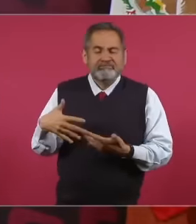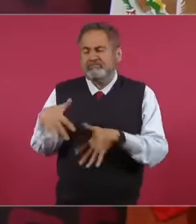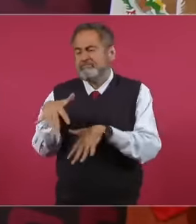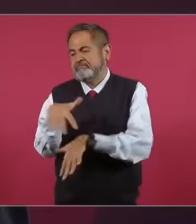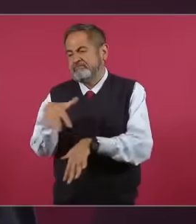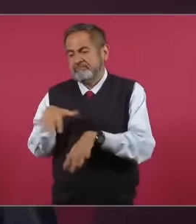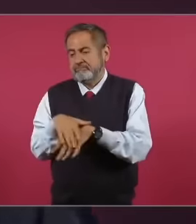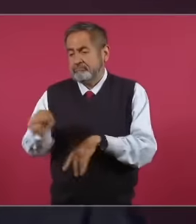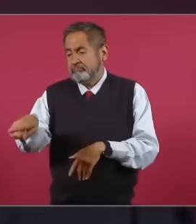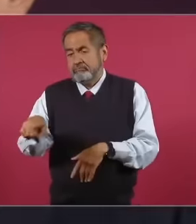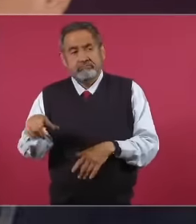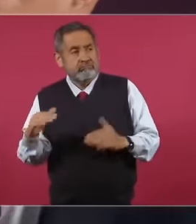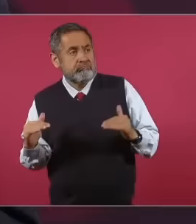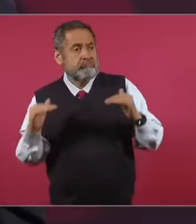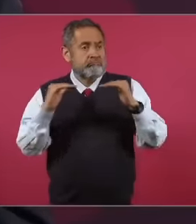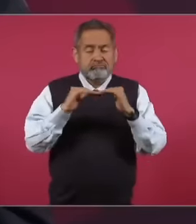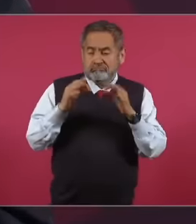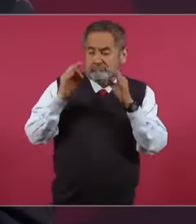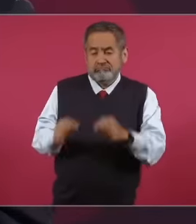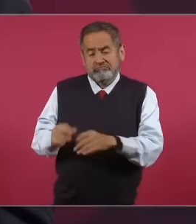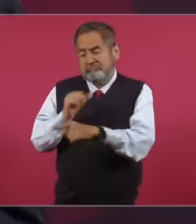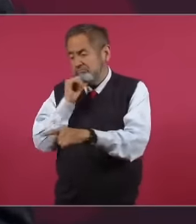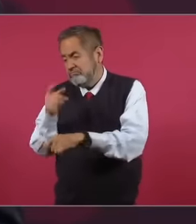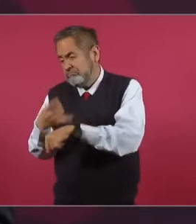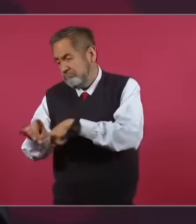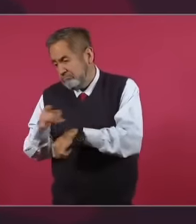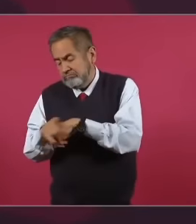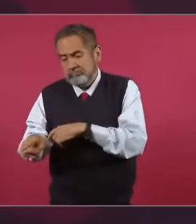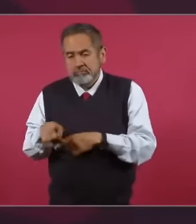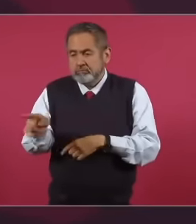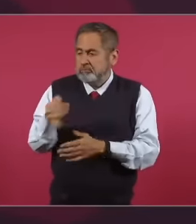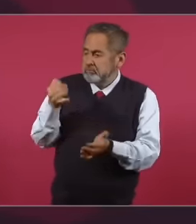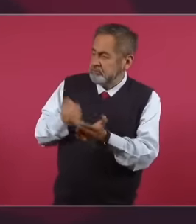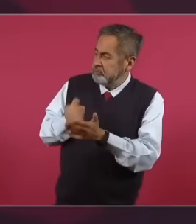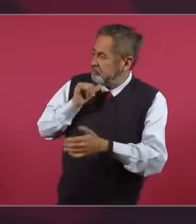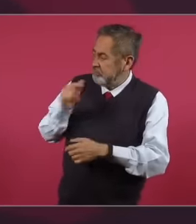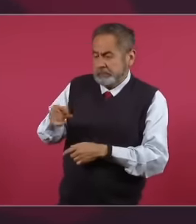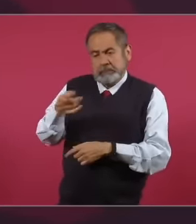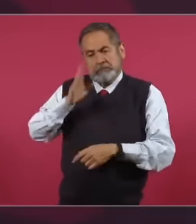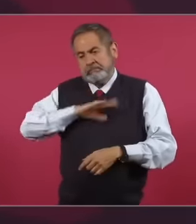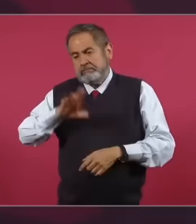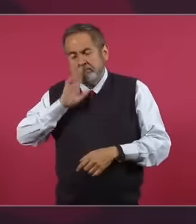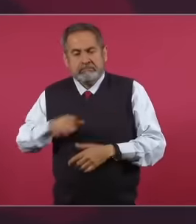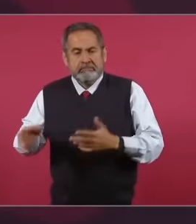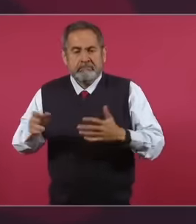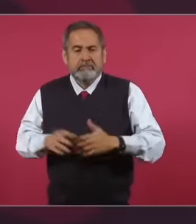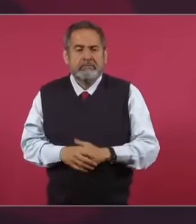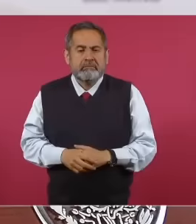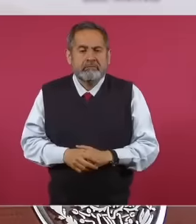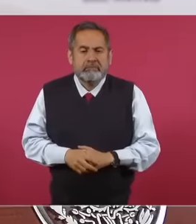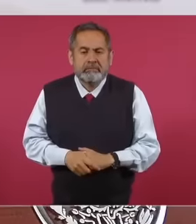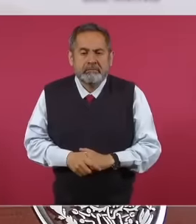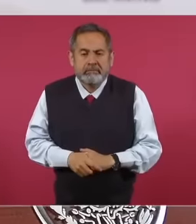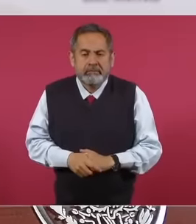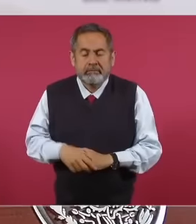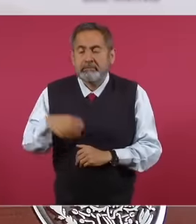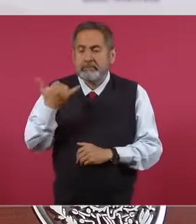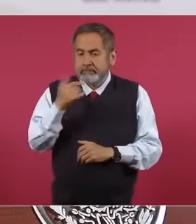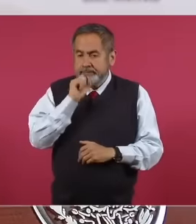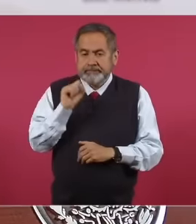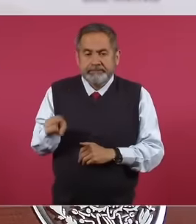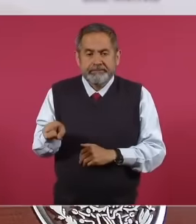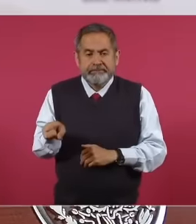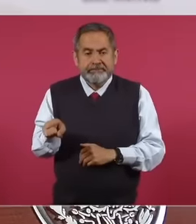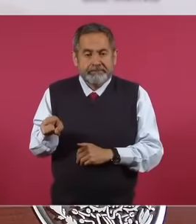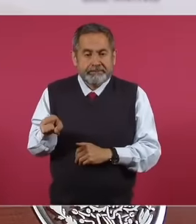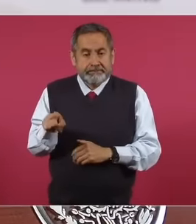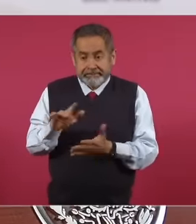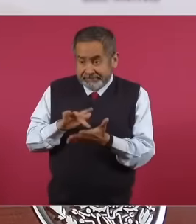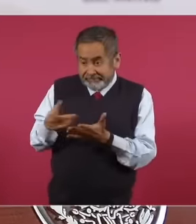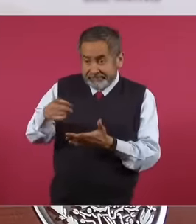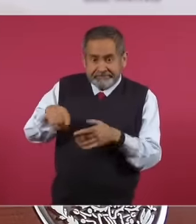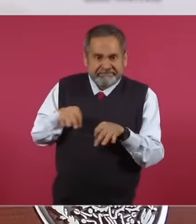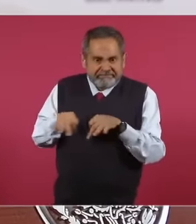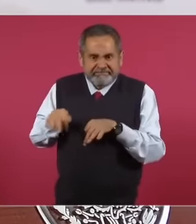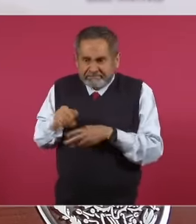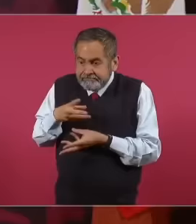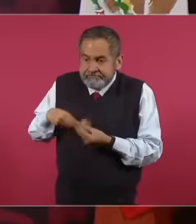to the formal economy, that they didn't pay taxes. Yes, and thanks to that, many people